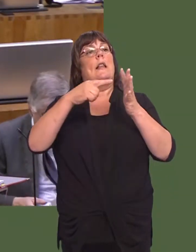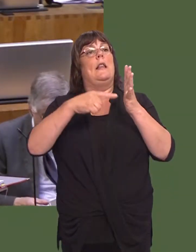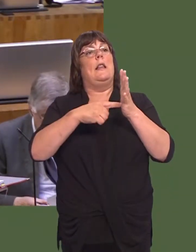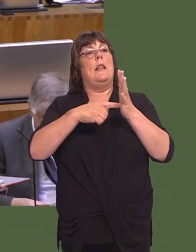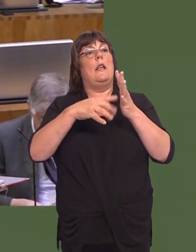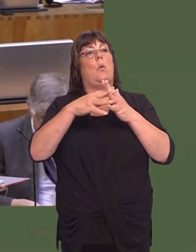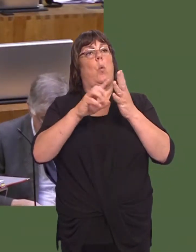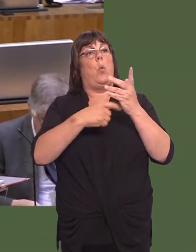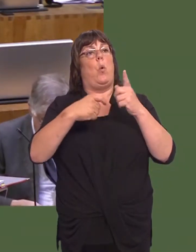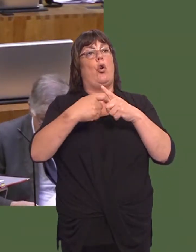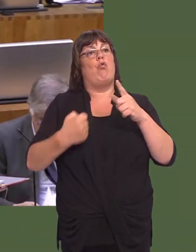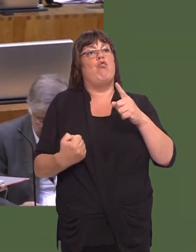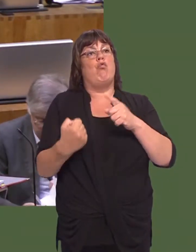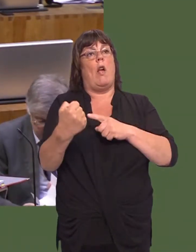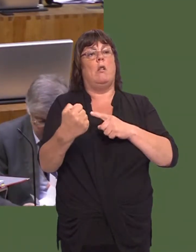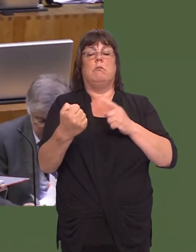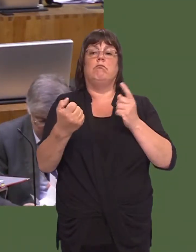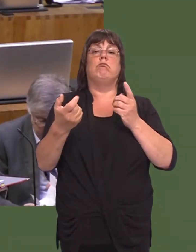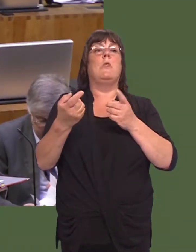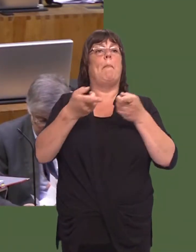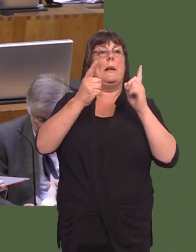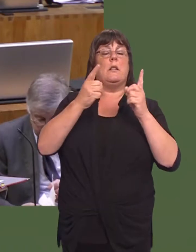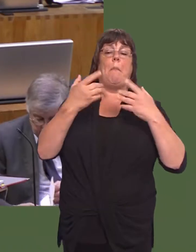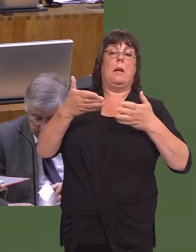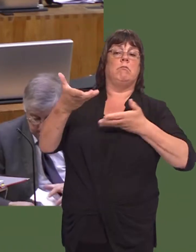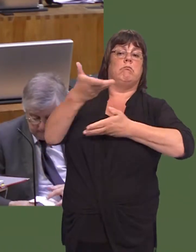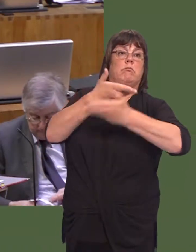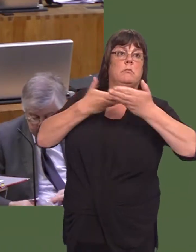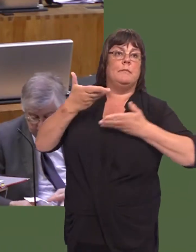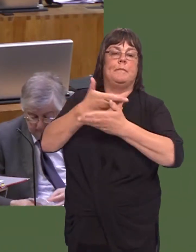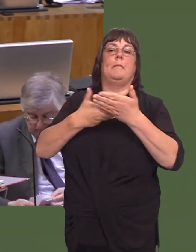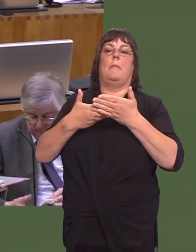Mae hyn yn rhan o beth syín cael ei ystyried ynglyn ‚ datblygiad y porthladd ei hunan.